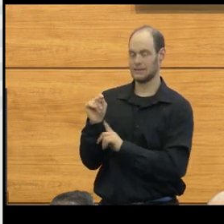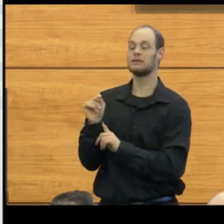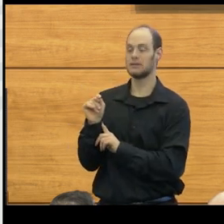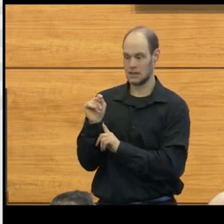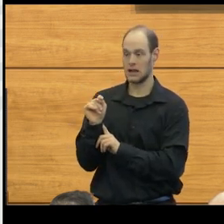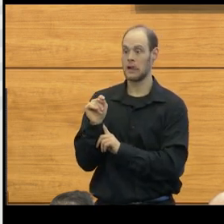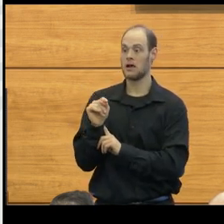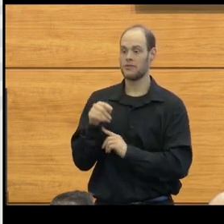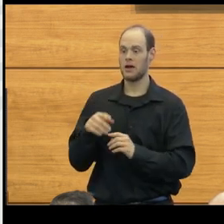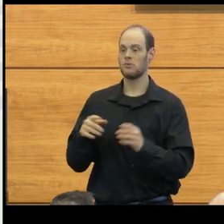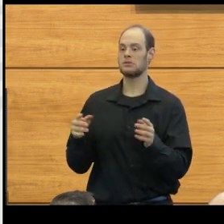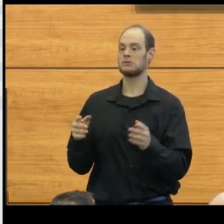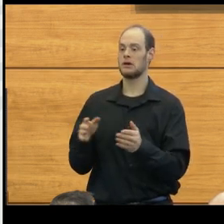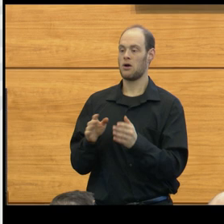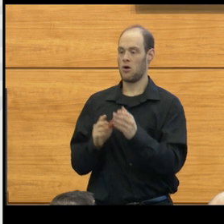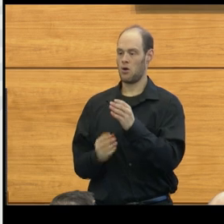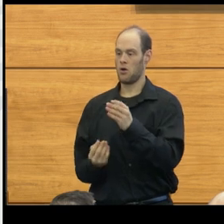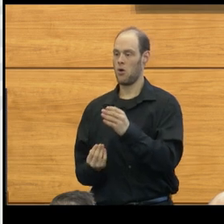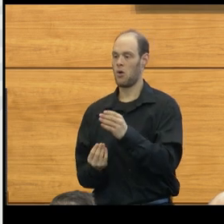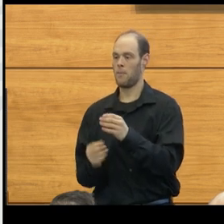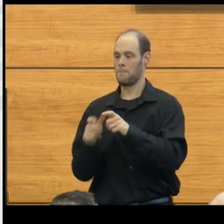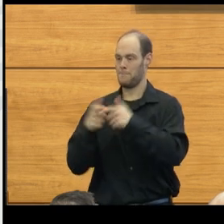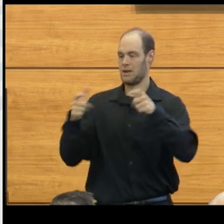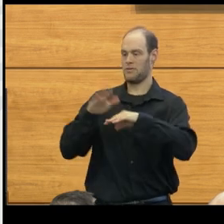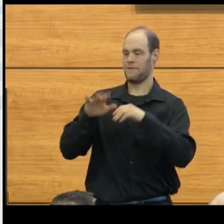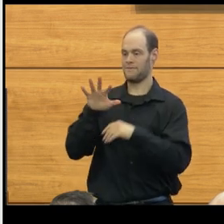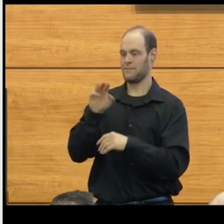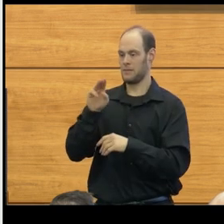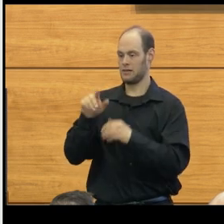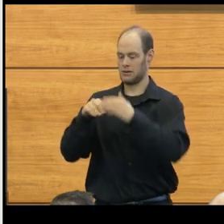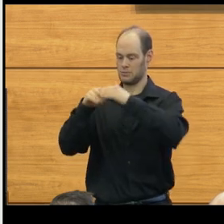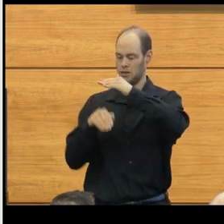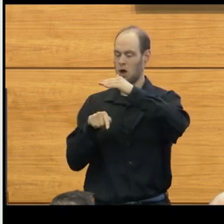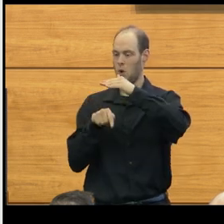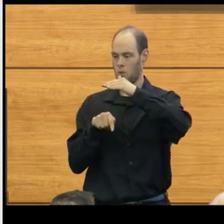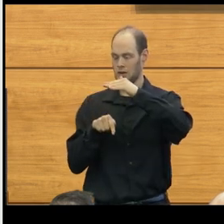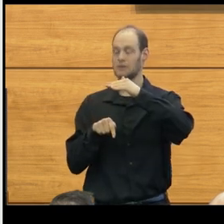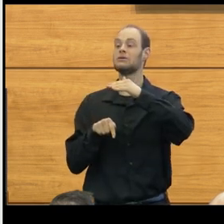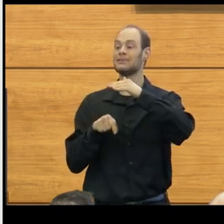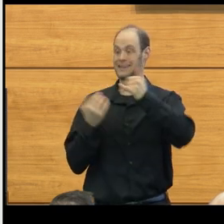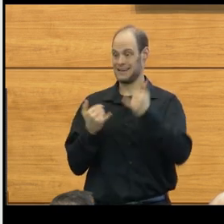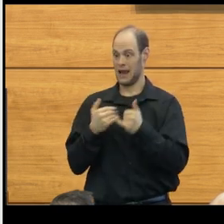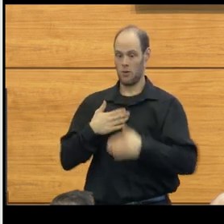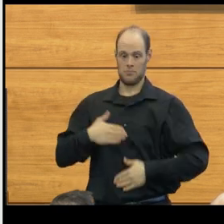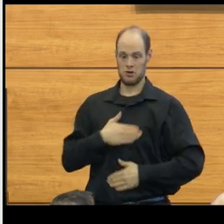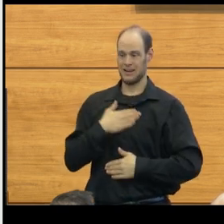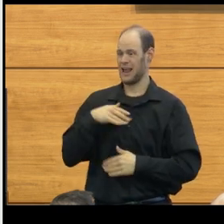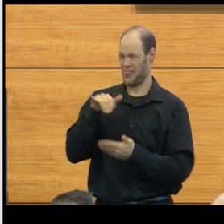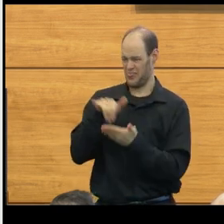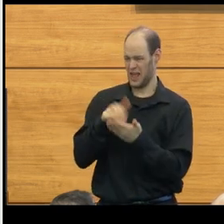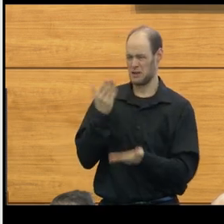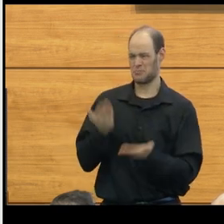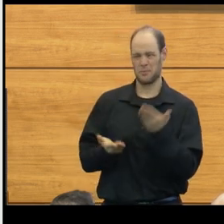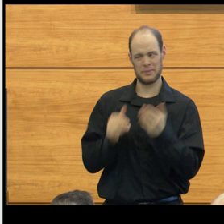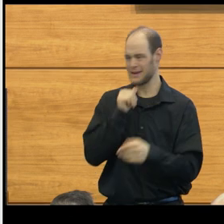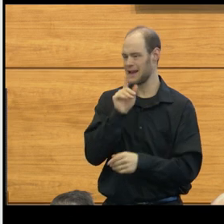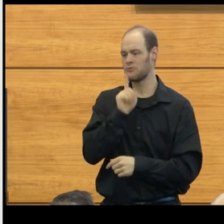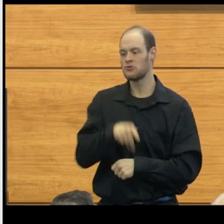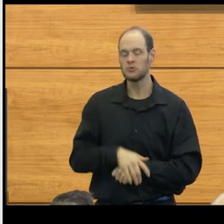that extended past five millimeters below the foramen magnum. We've now appreciated that that's probably not the case.